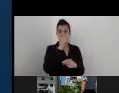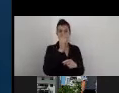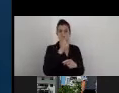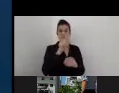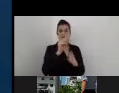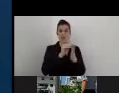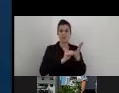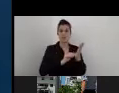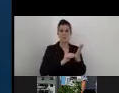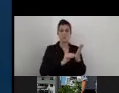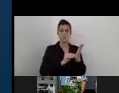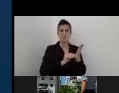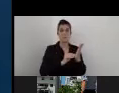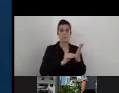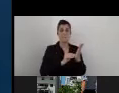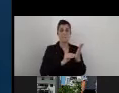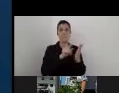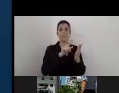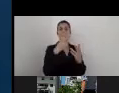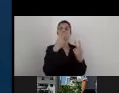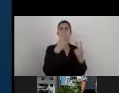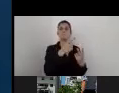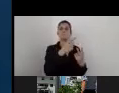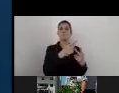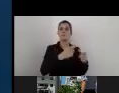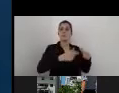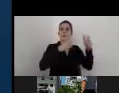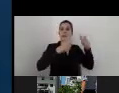Here we got each building, the situation of each building,